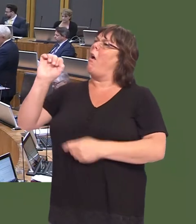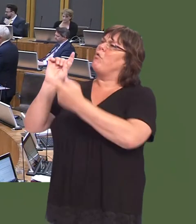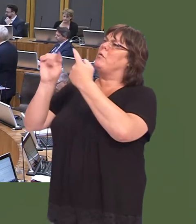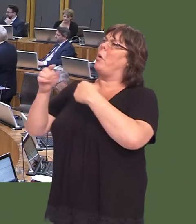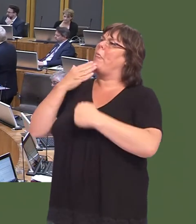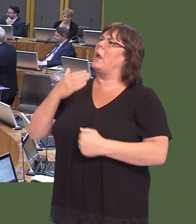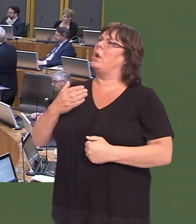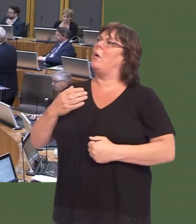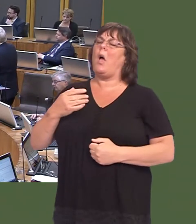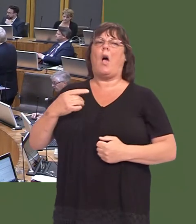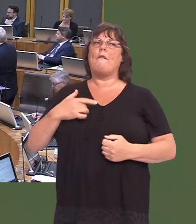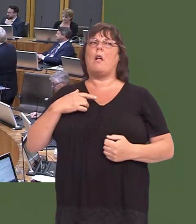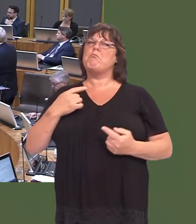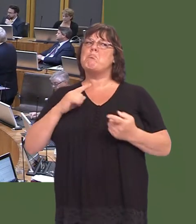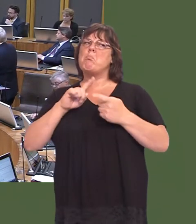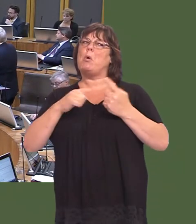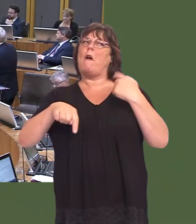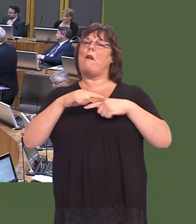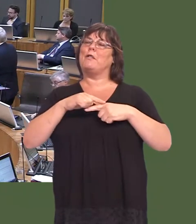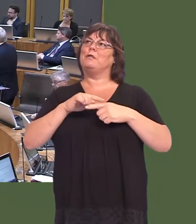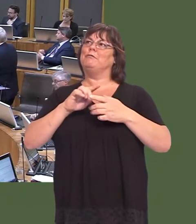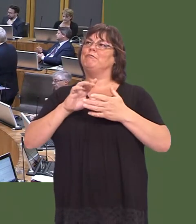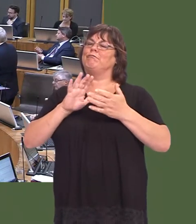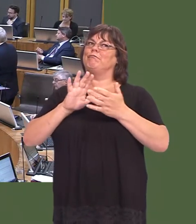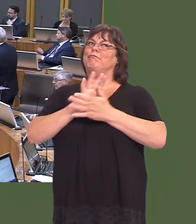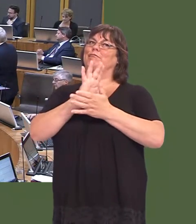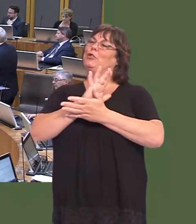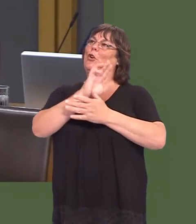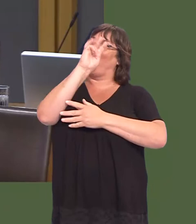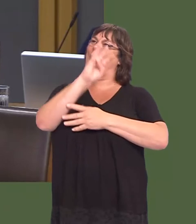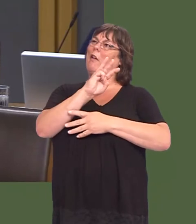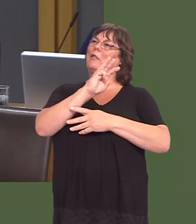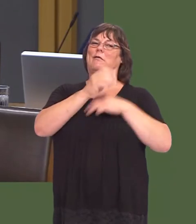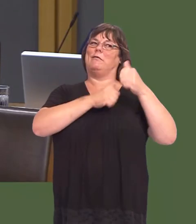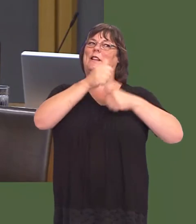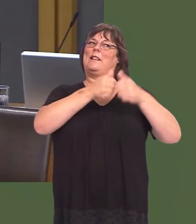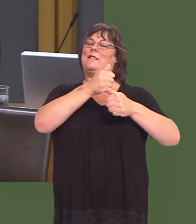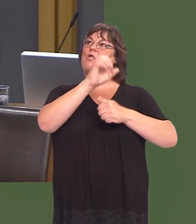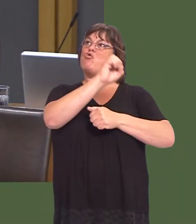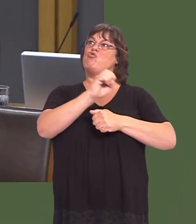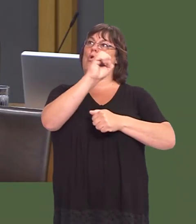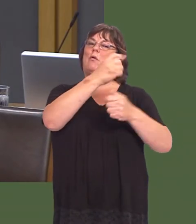I think we allóor most of us really enjoyed Walesís success last year at the Euros, and